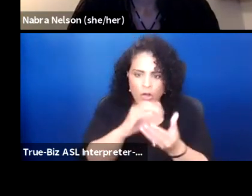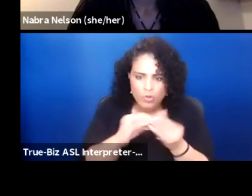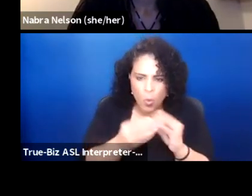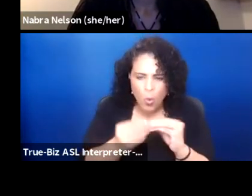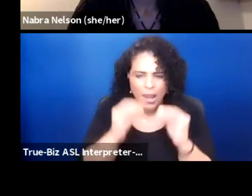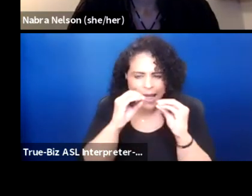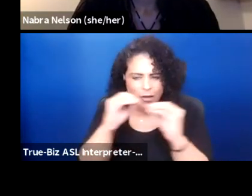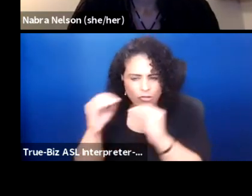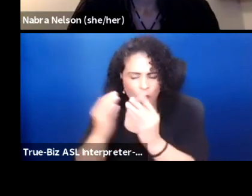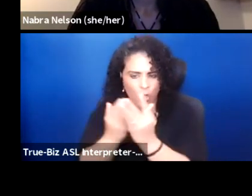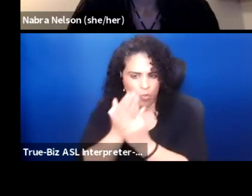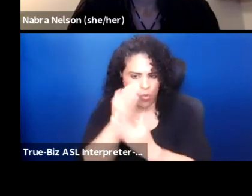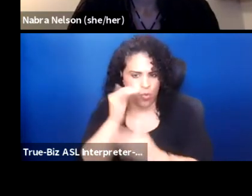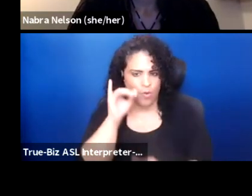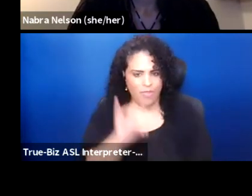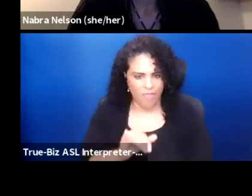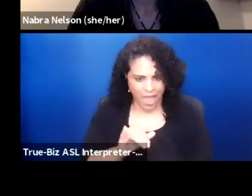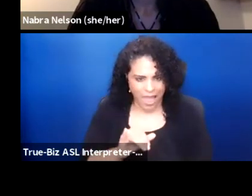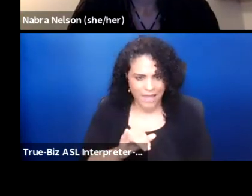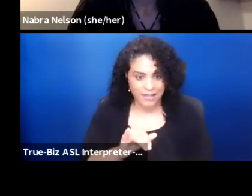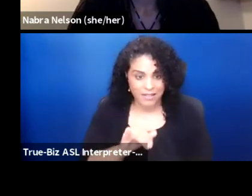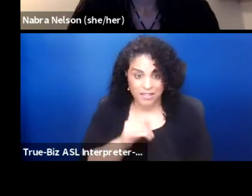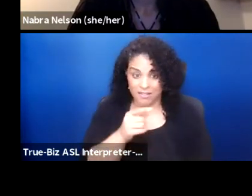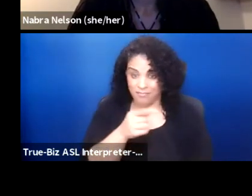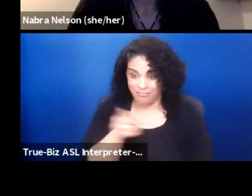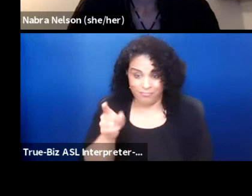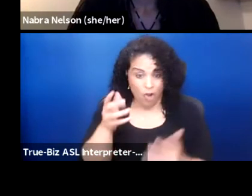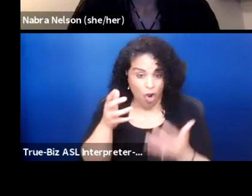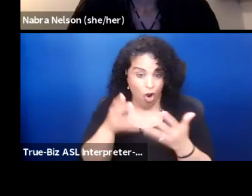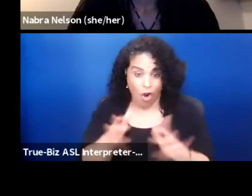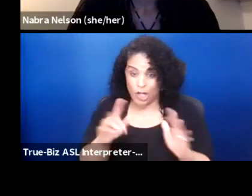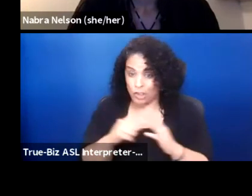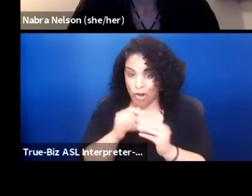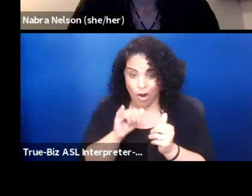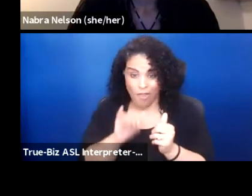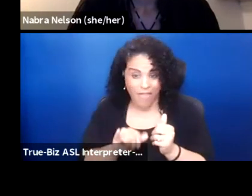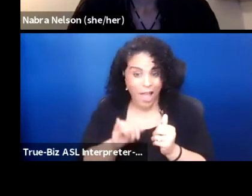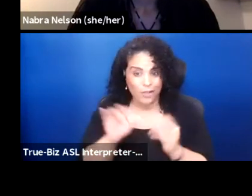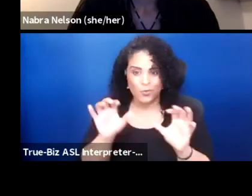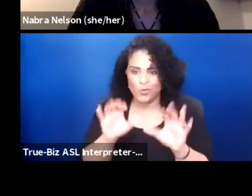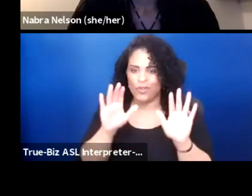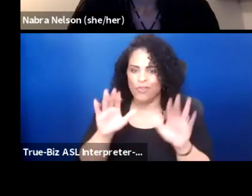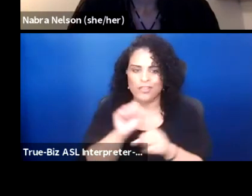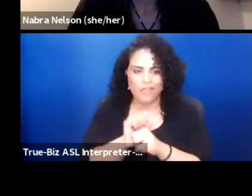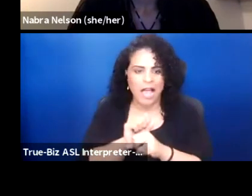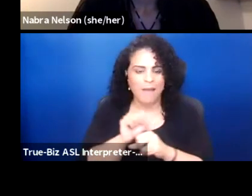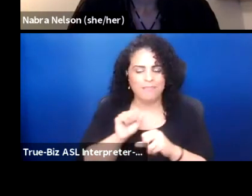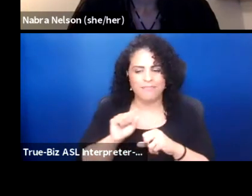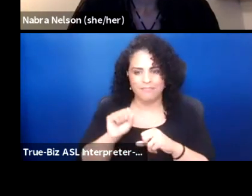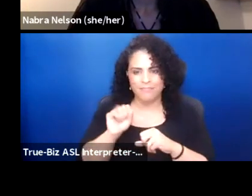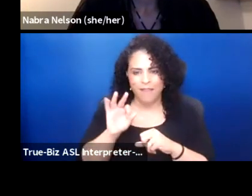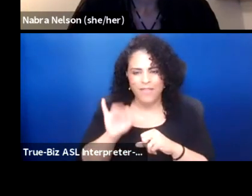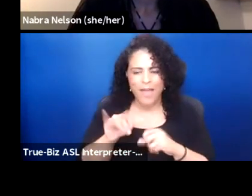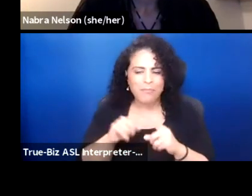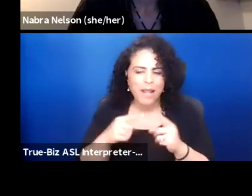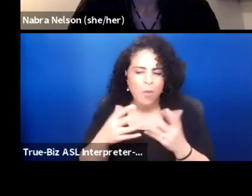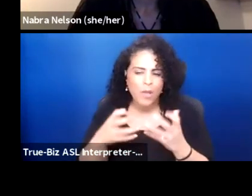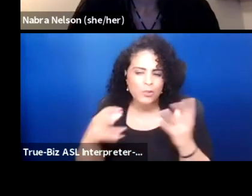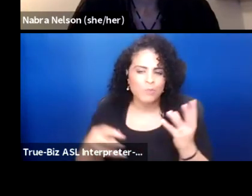And you all are already starting that and doing a great job of that, but I just really want to echo that.